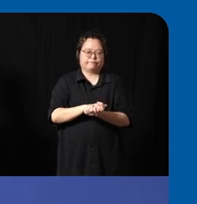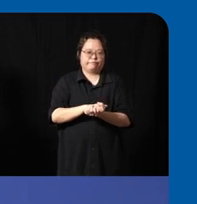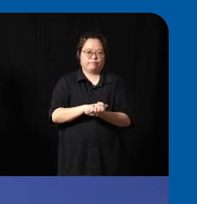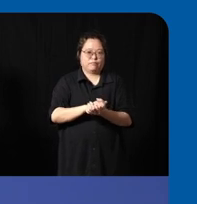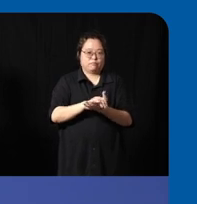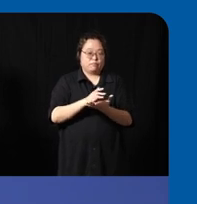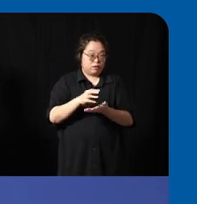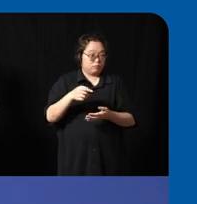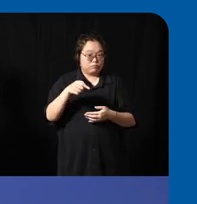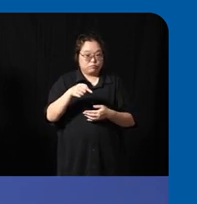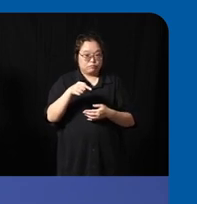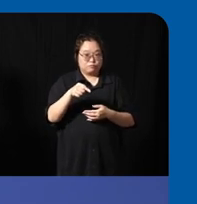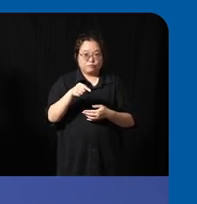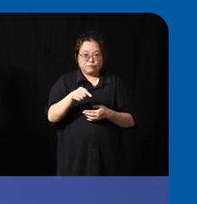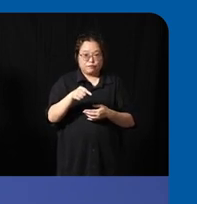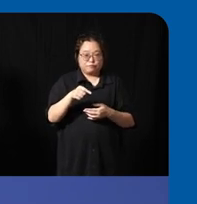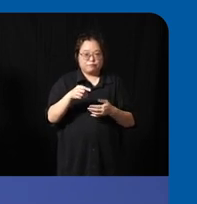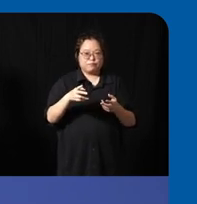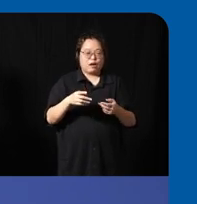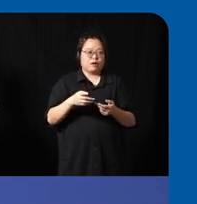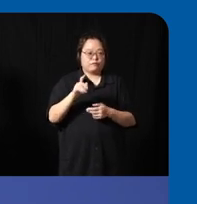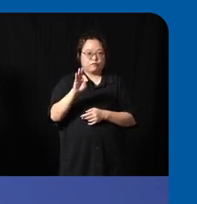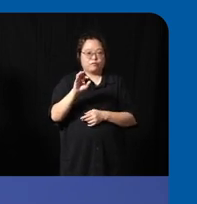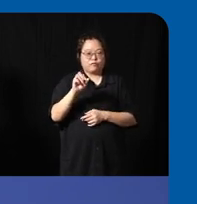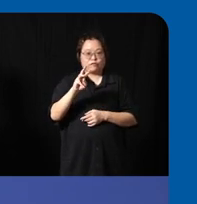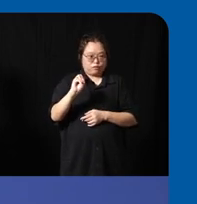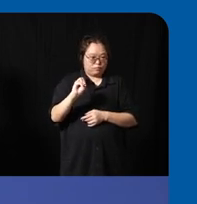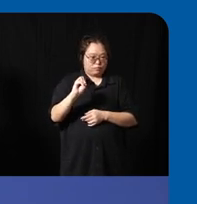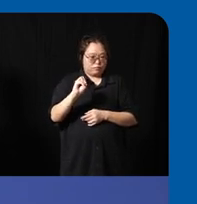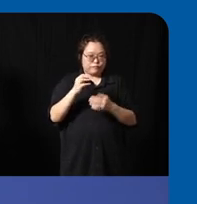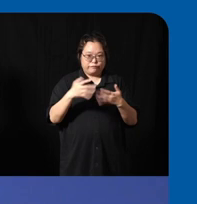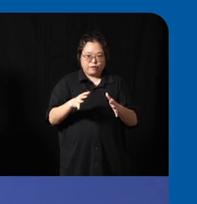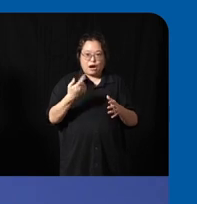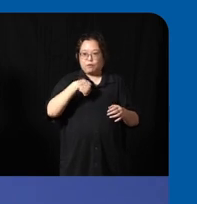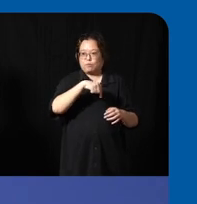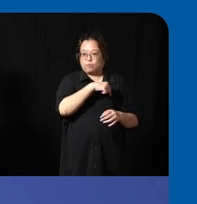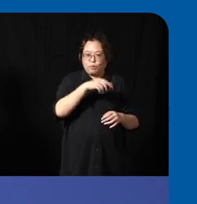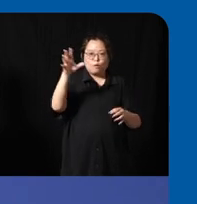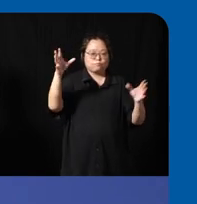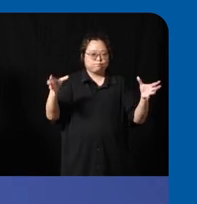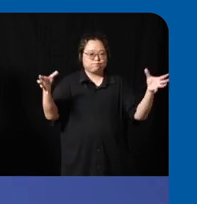after this we can do more collaboration together and to create a city that is more inclusive